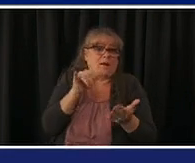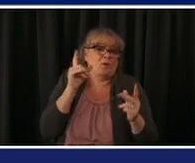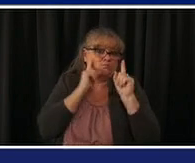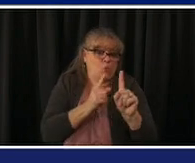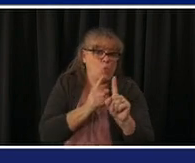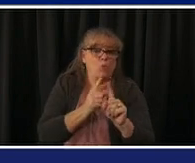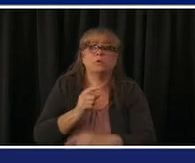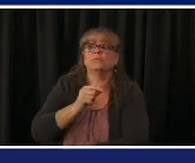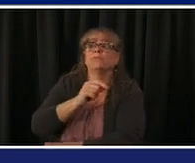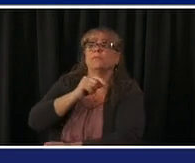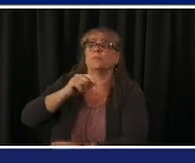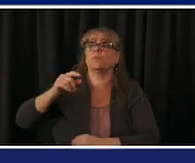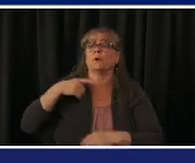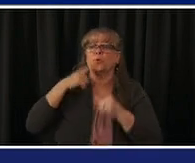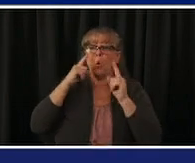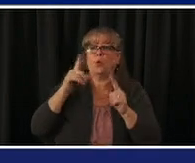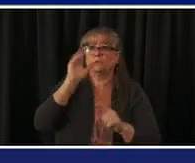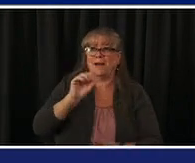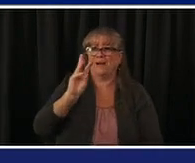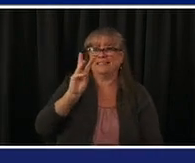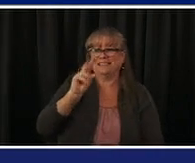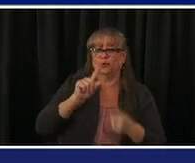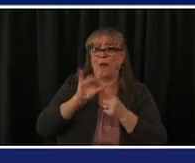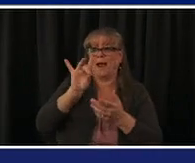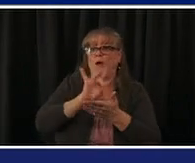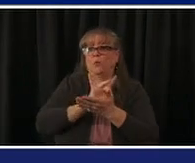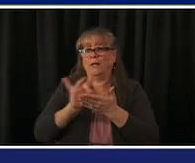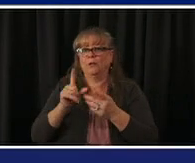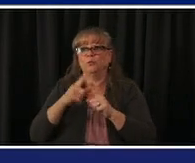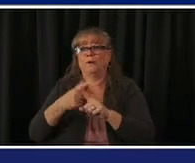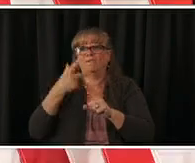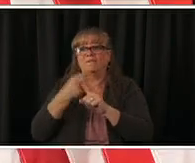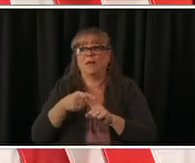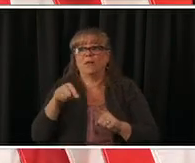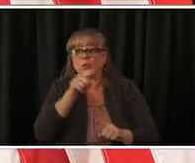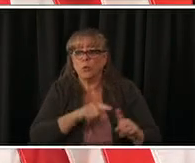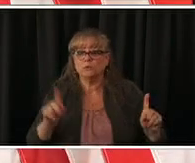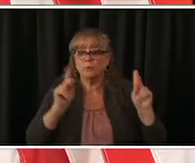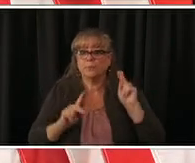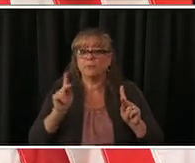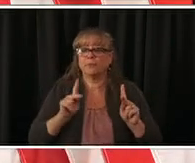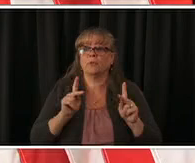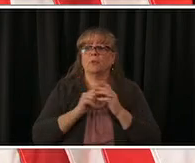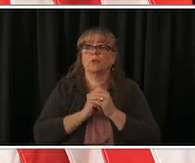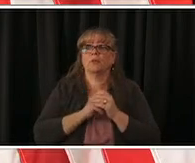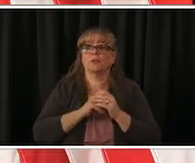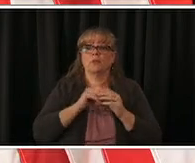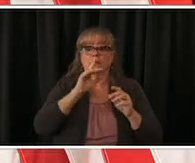that means every day we're vaccinating people with every vaccine we get but when you get 413 000 one